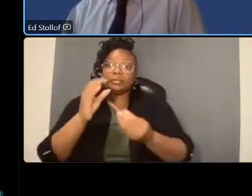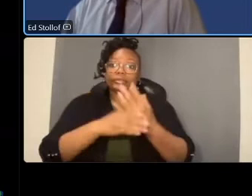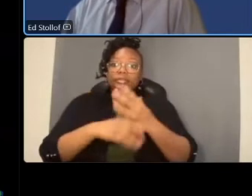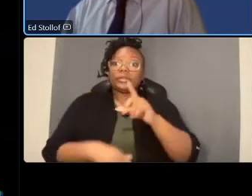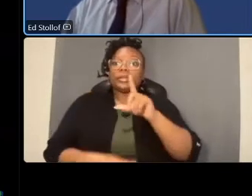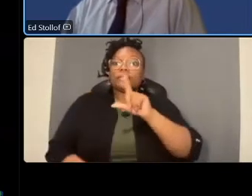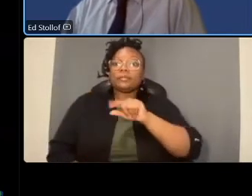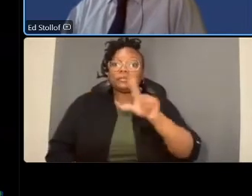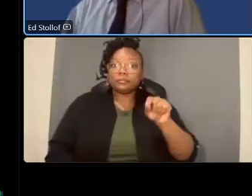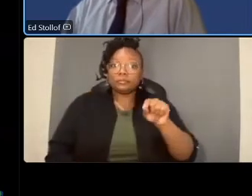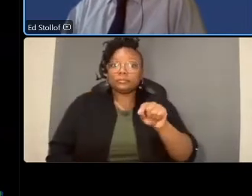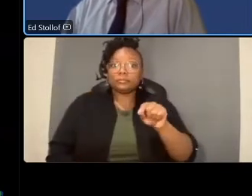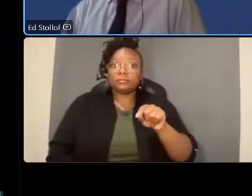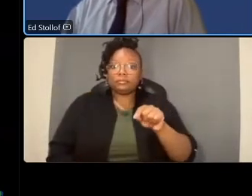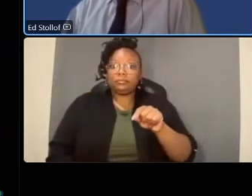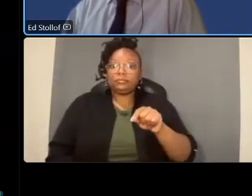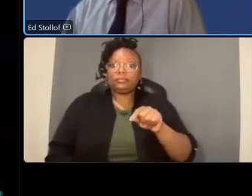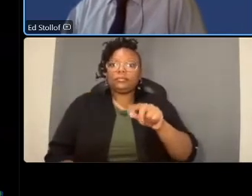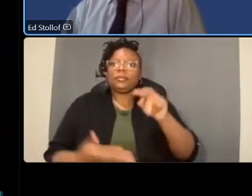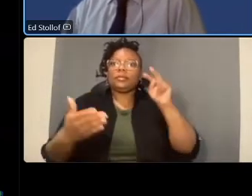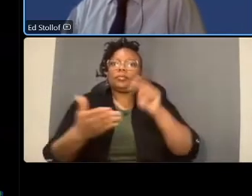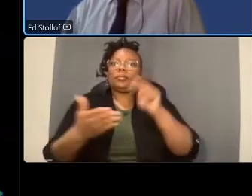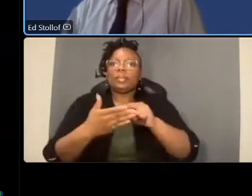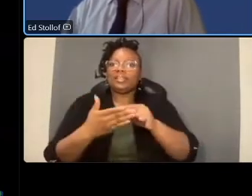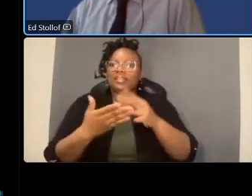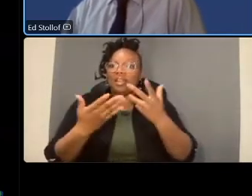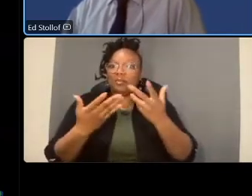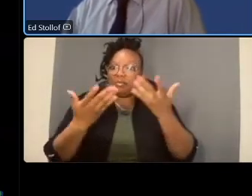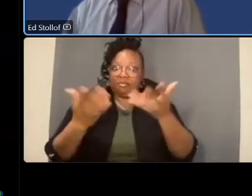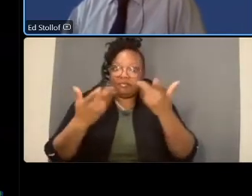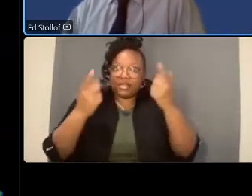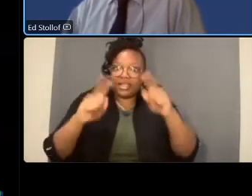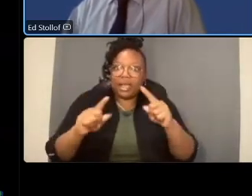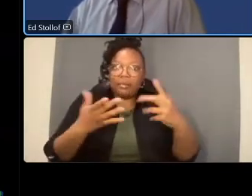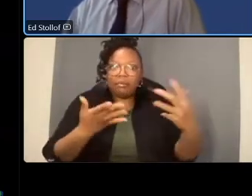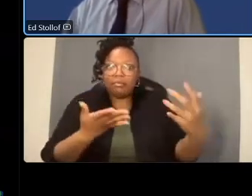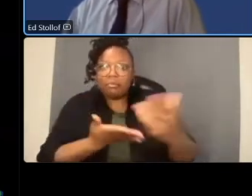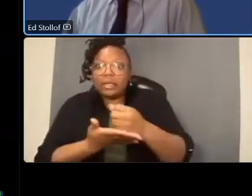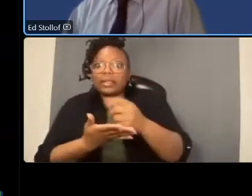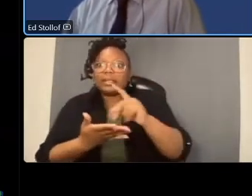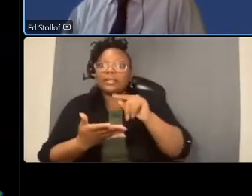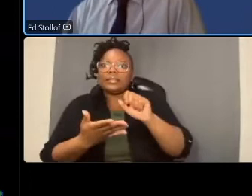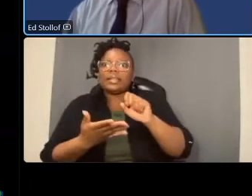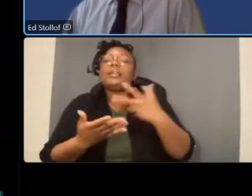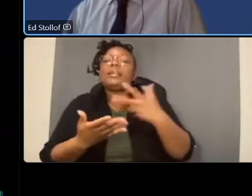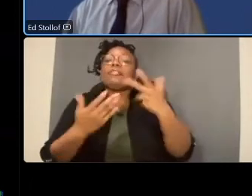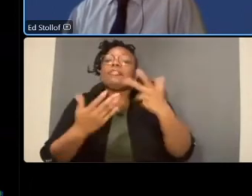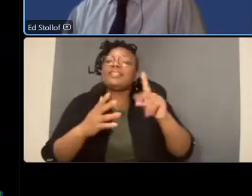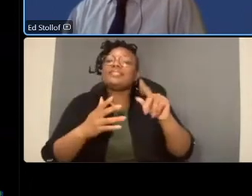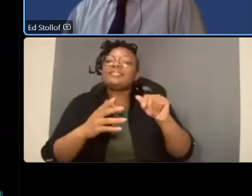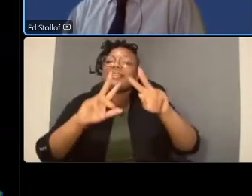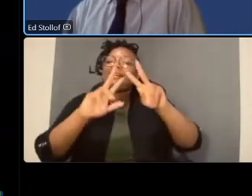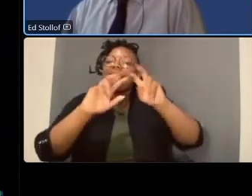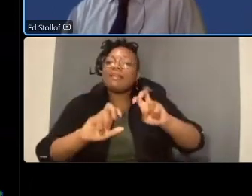we looked at existing conditions we collected data and we conducted a data analysis we conducted our